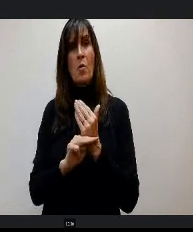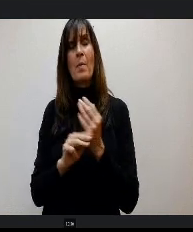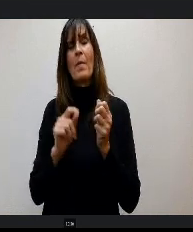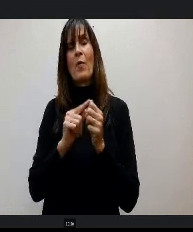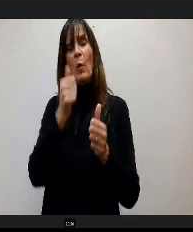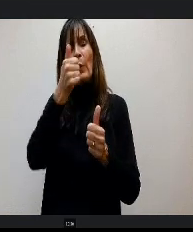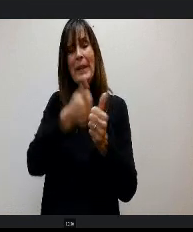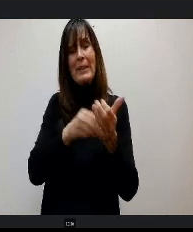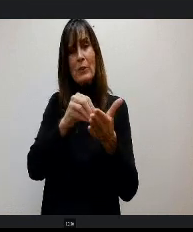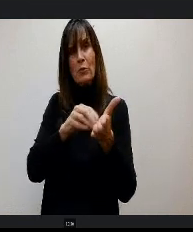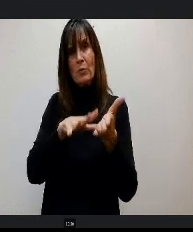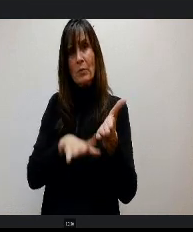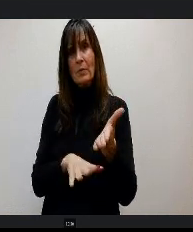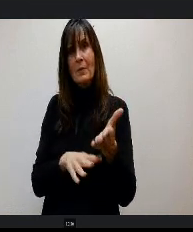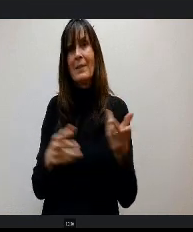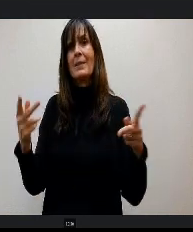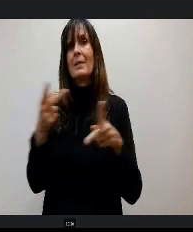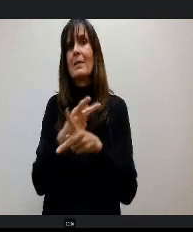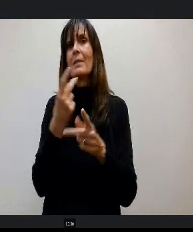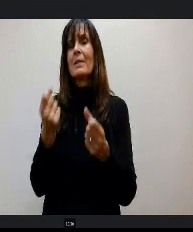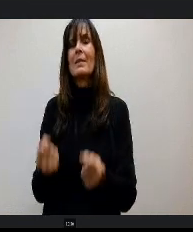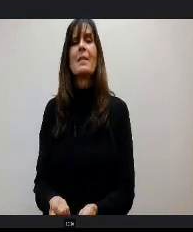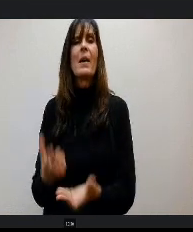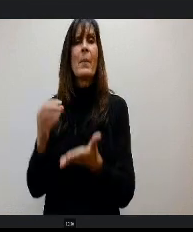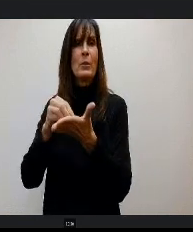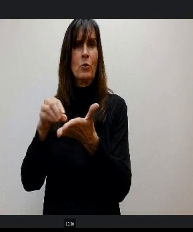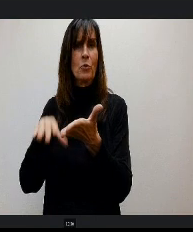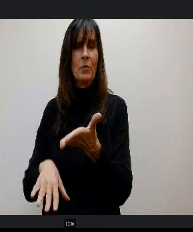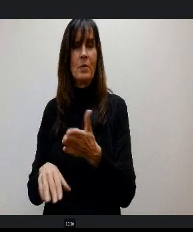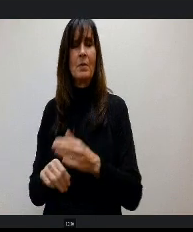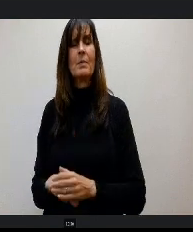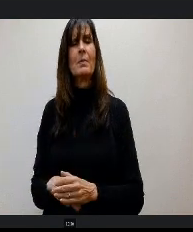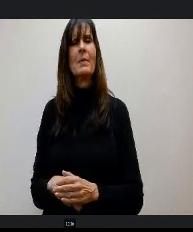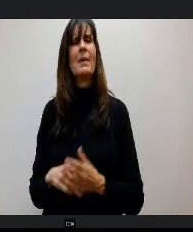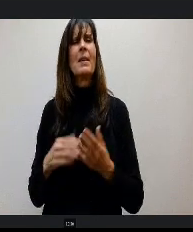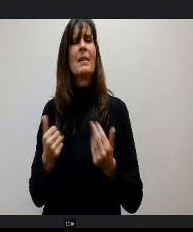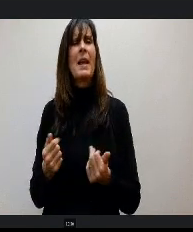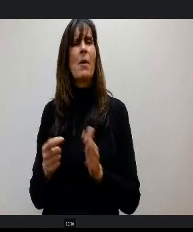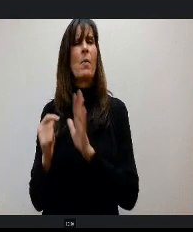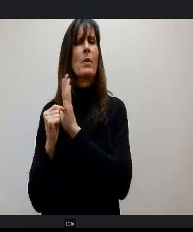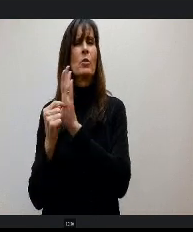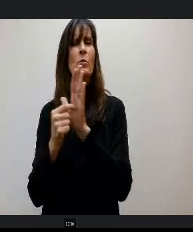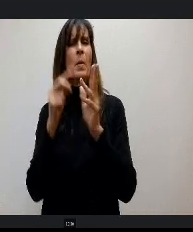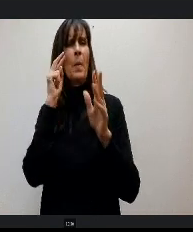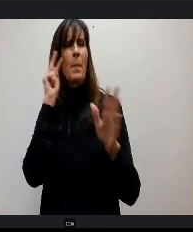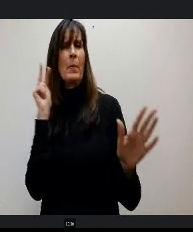students. Now I'm going to give you the projection in headcount terms just know from a